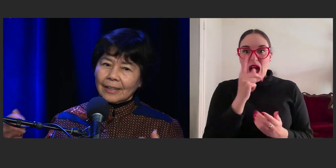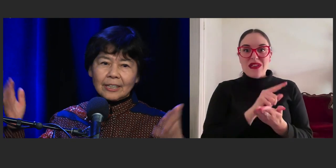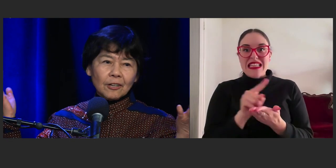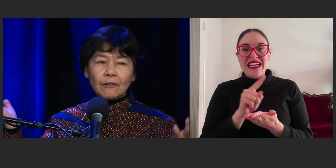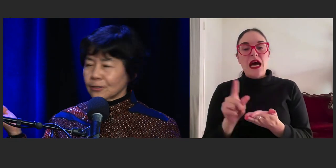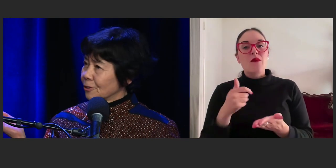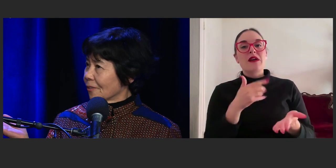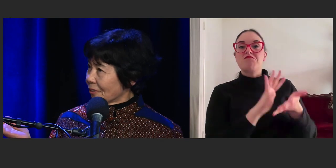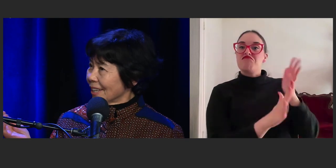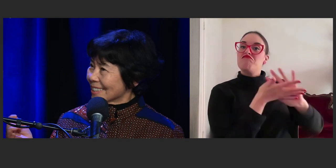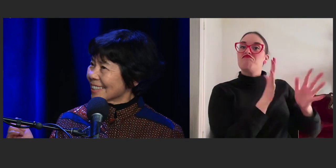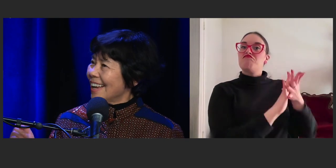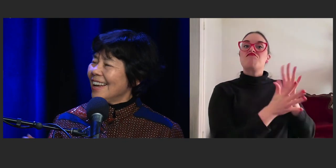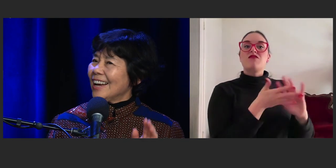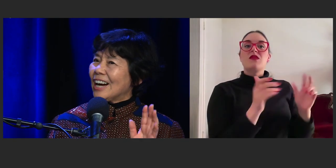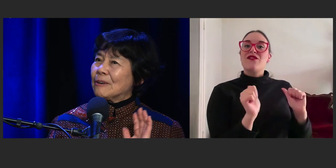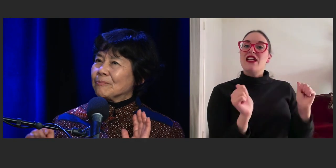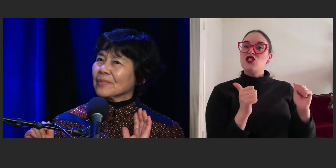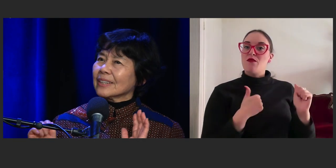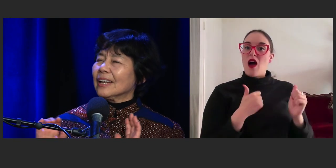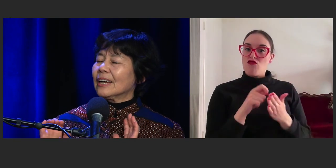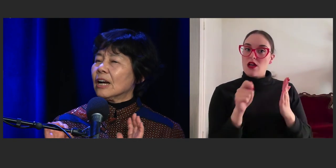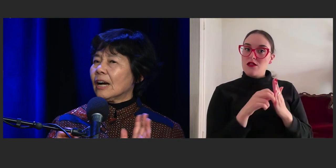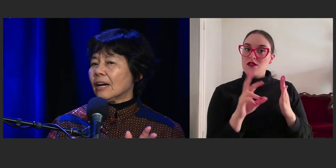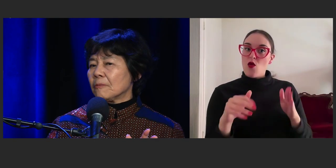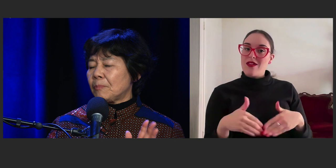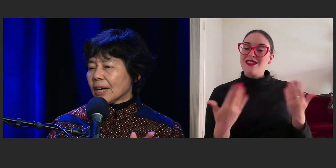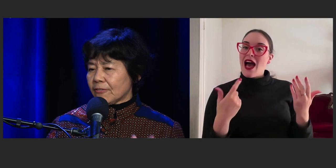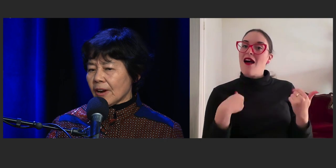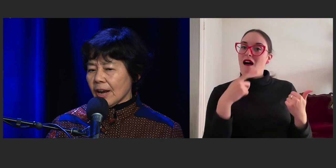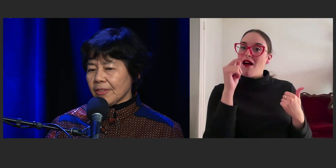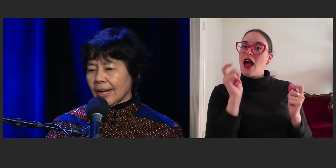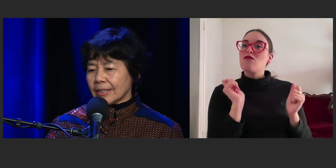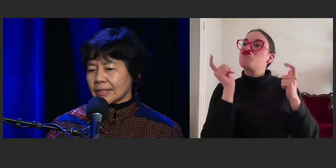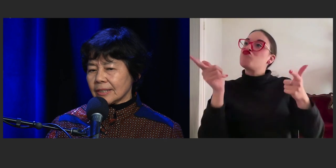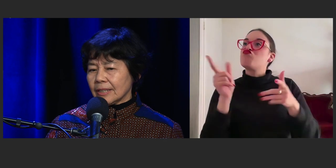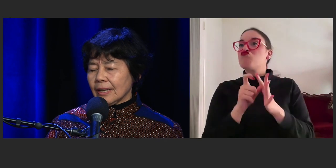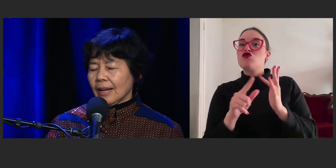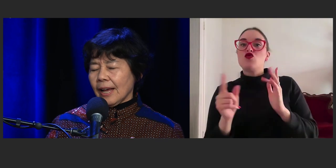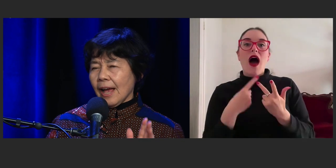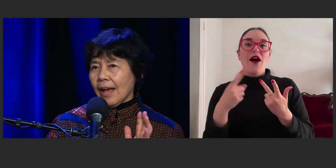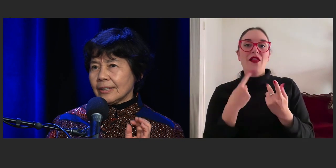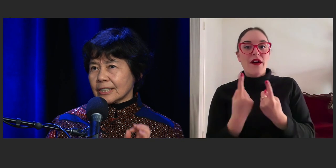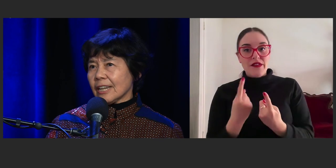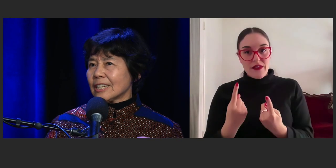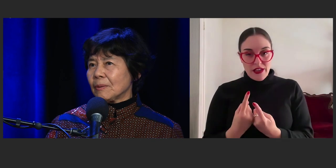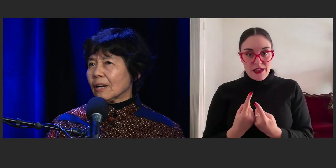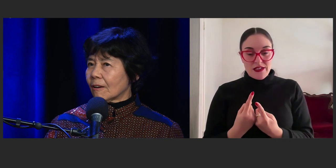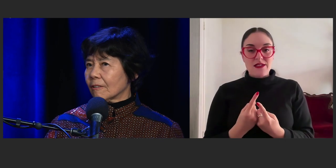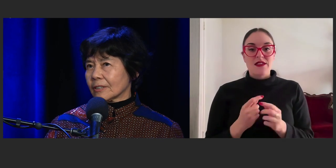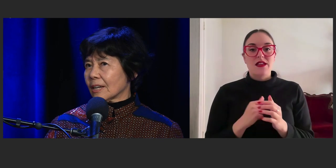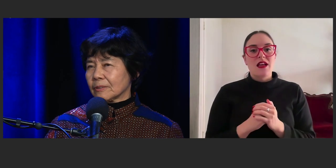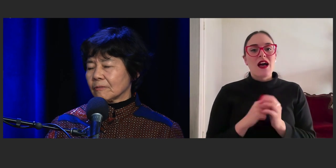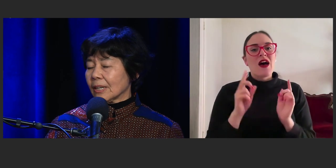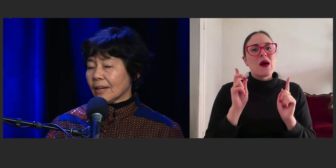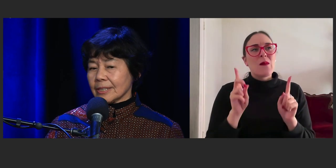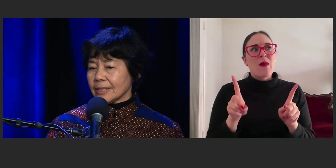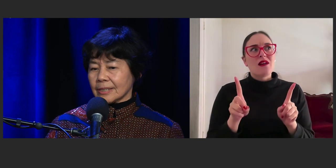and I can go off and do other things. But I find that, and it's taken me a long, long time to realize this,